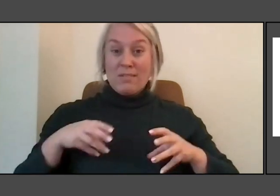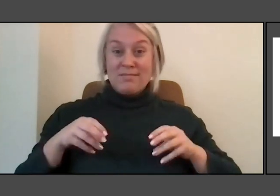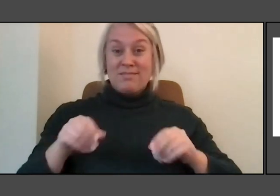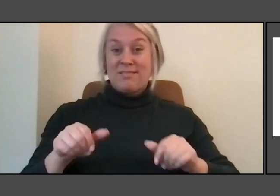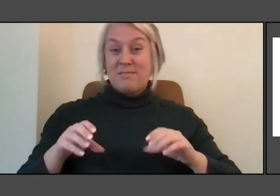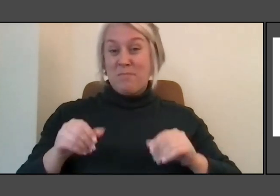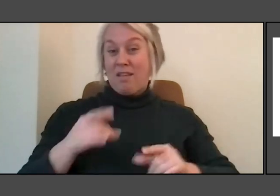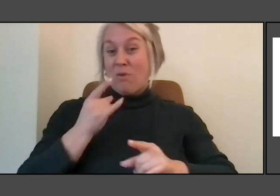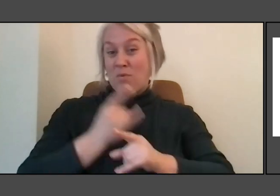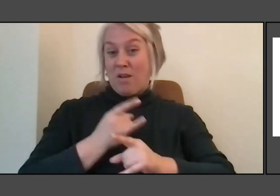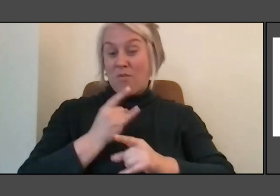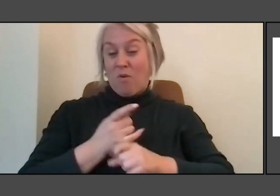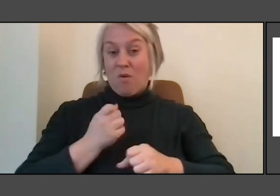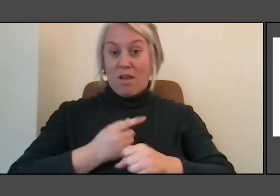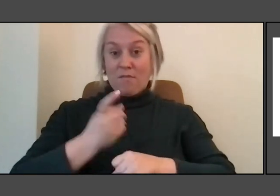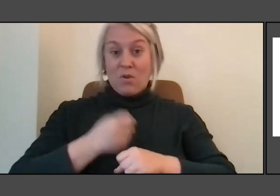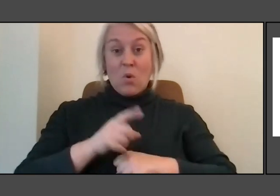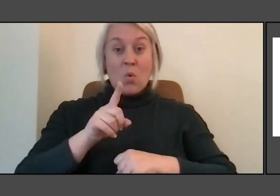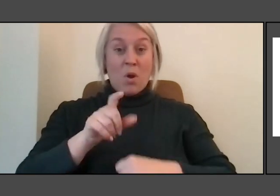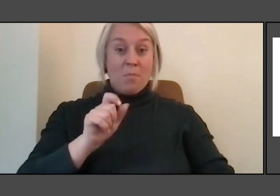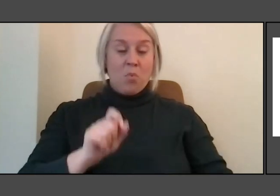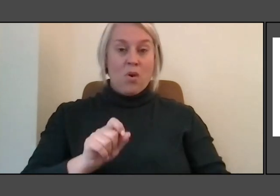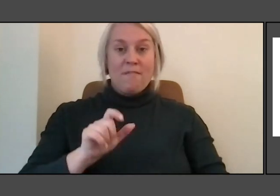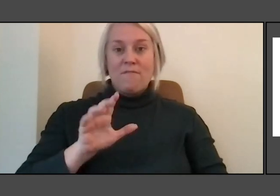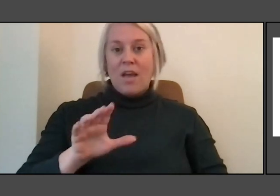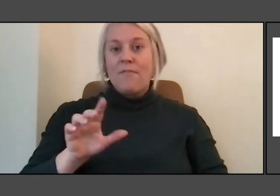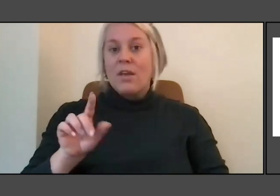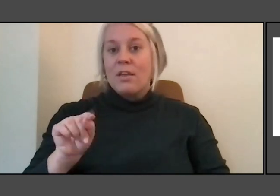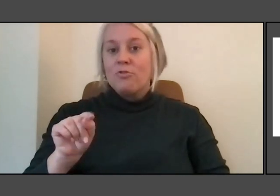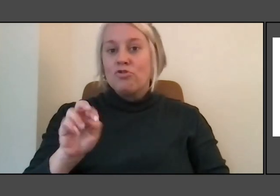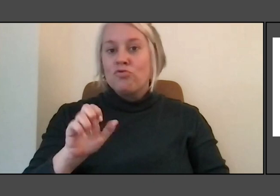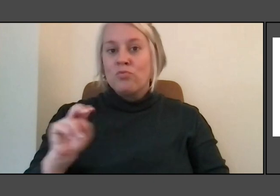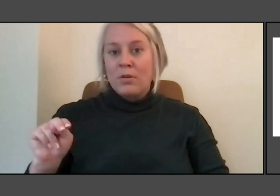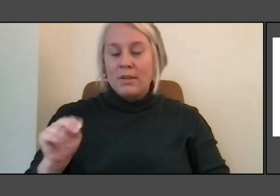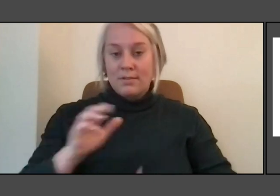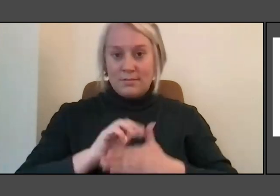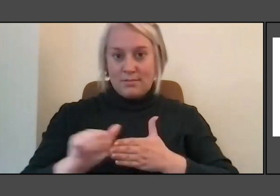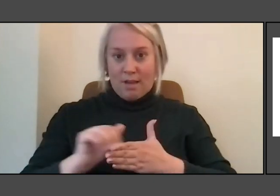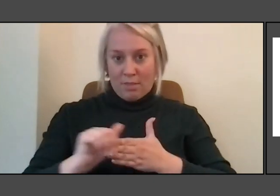1.5 trillion is what, like the world economic forum says it would cost.